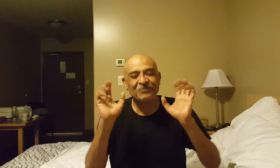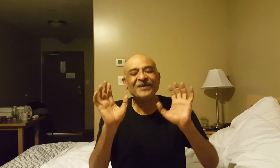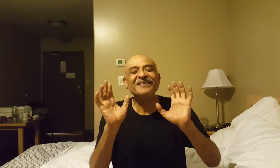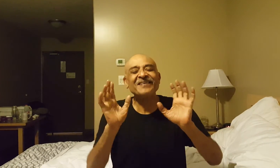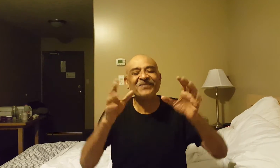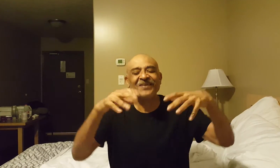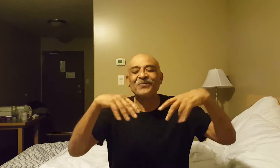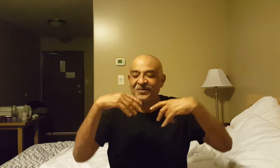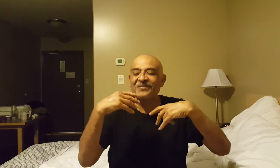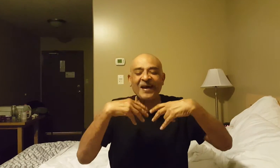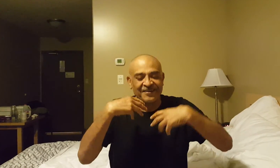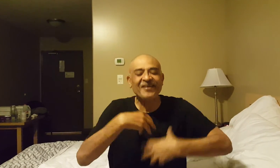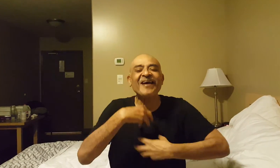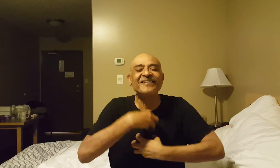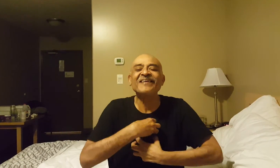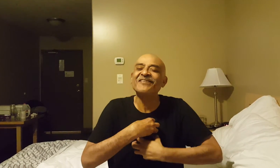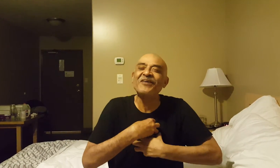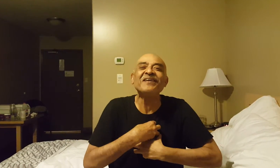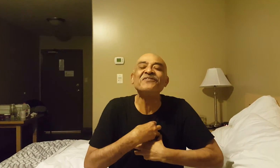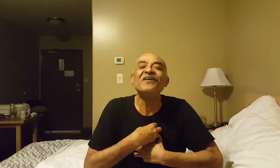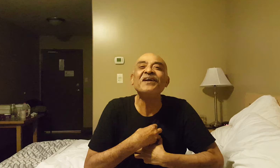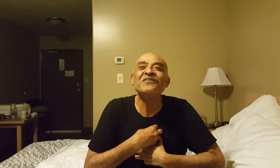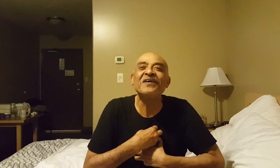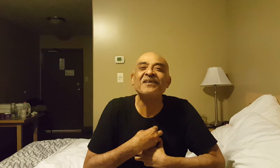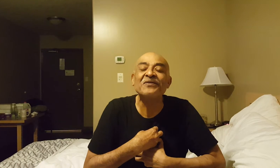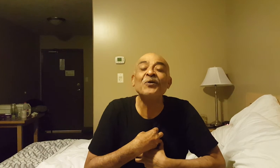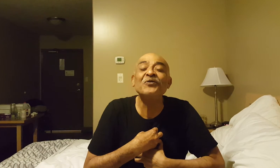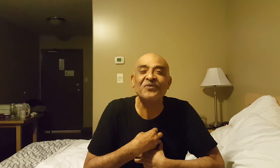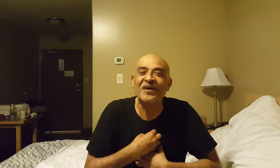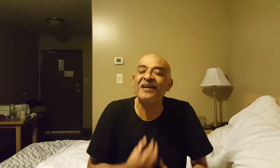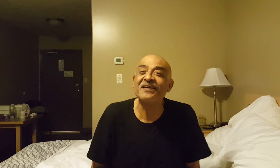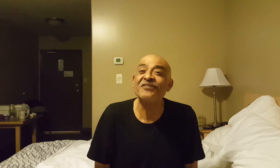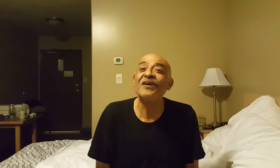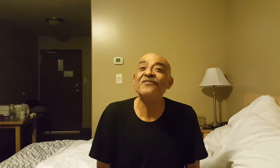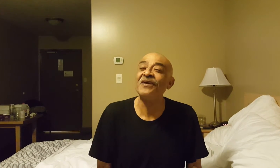point is that reality gets created very very... that notion of reality gets created very